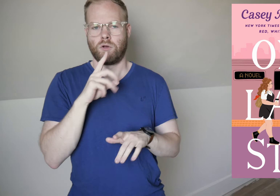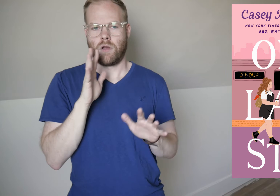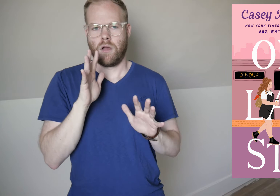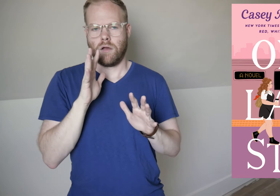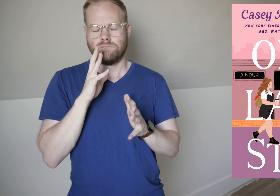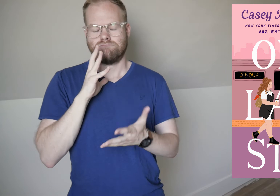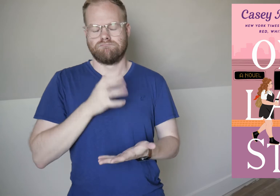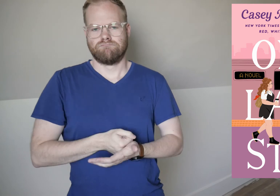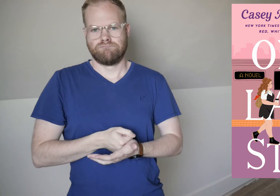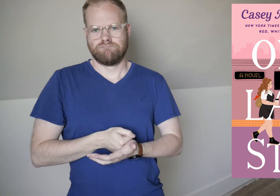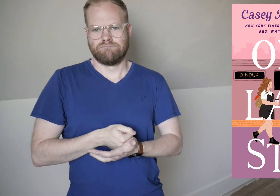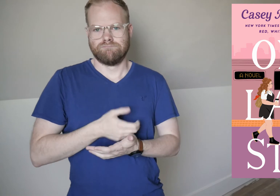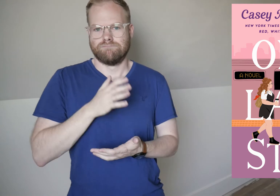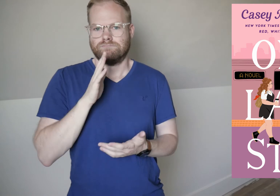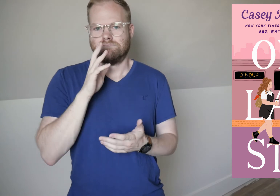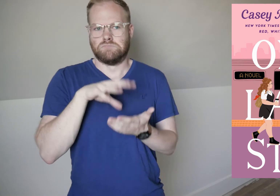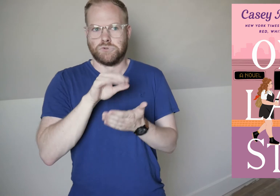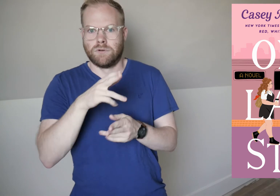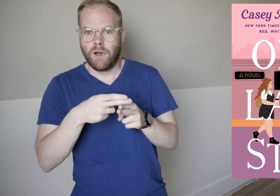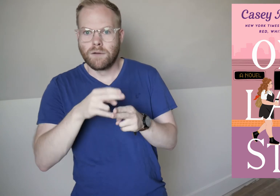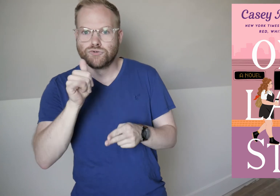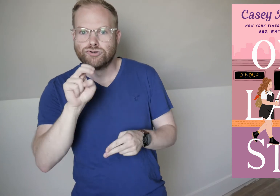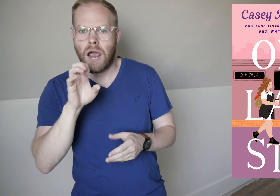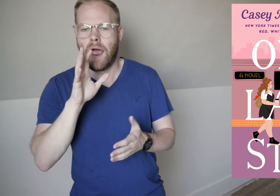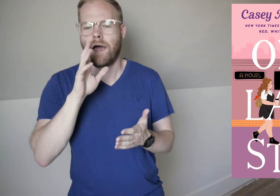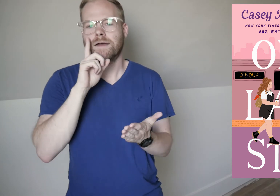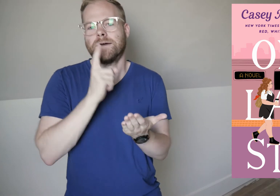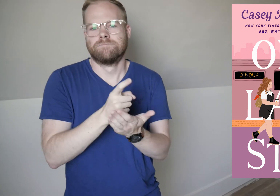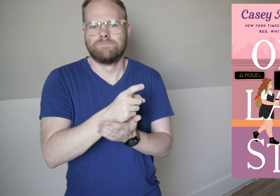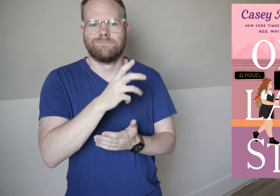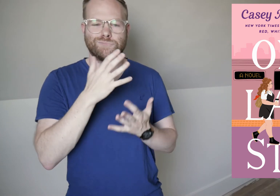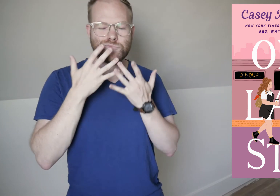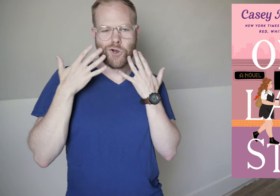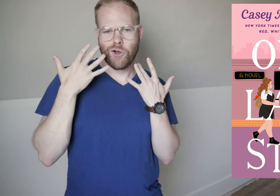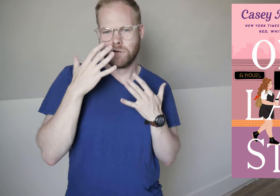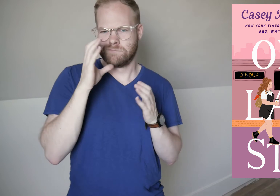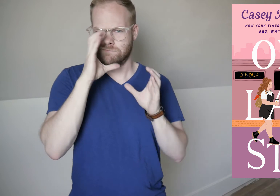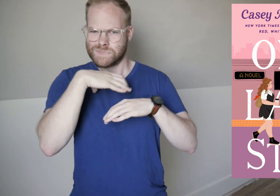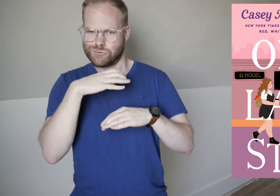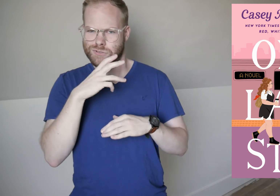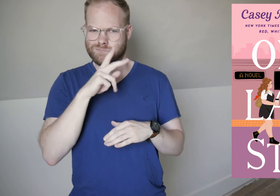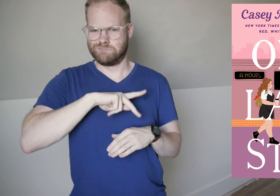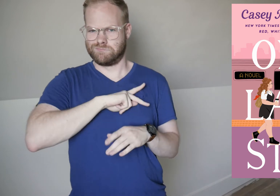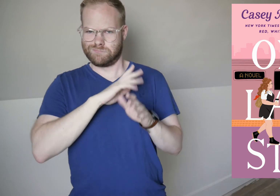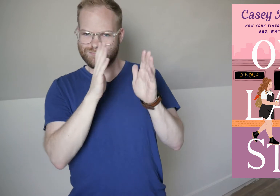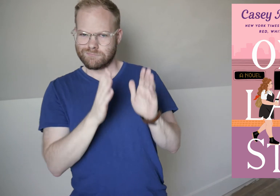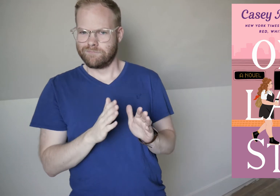She quickly develops a crush, and learns her name, Jane, and falls for her charming, mysterious persona.